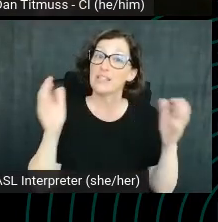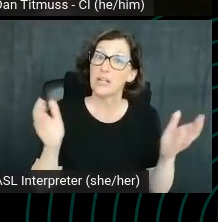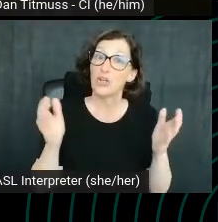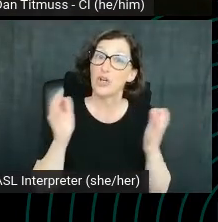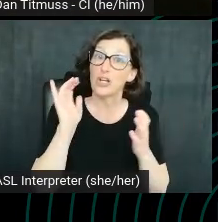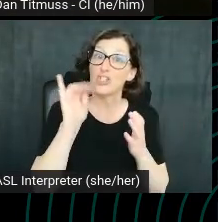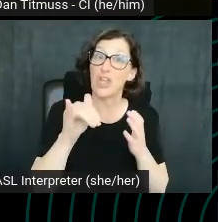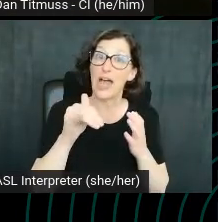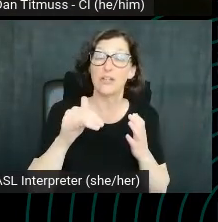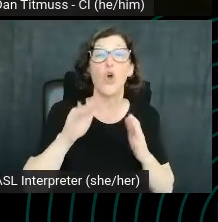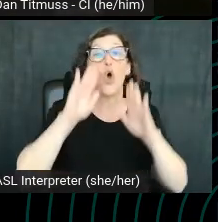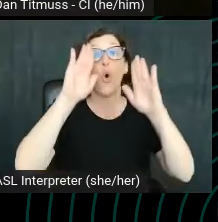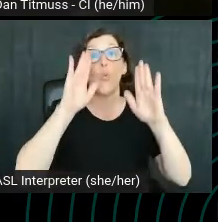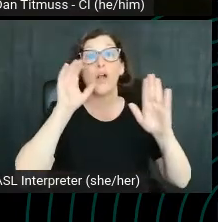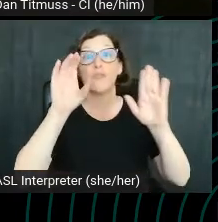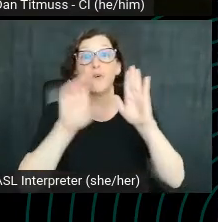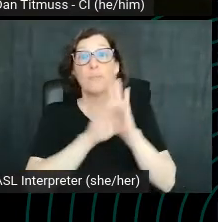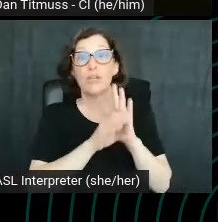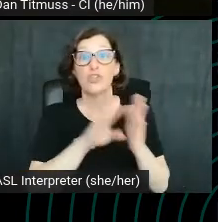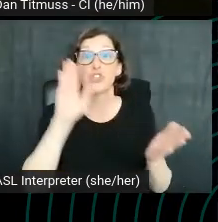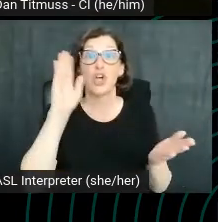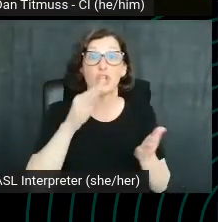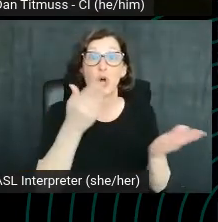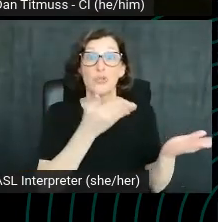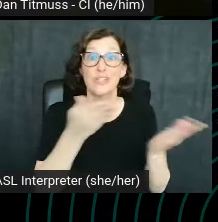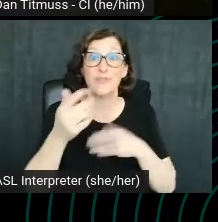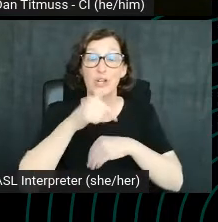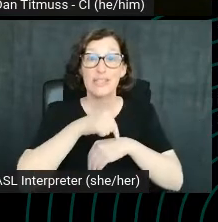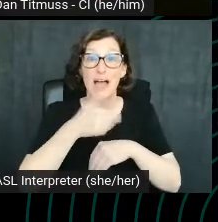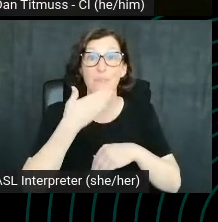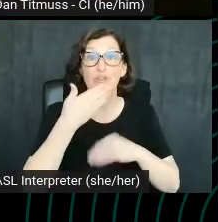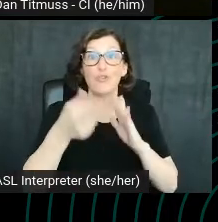lower delivery times, and good reviews are all central to you to a search